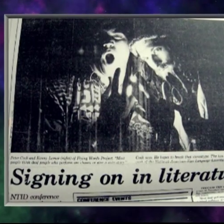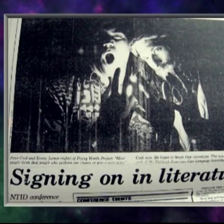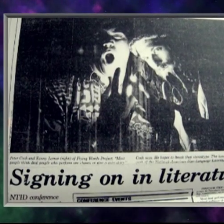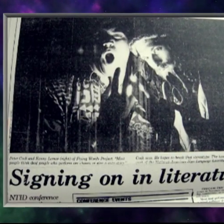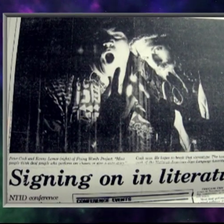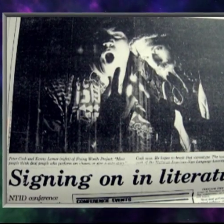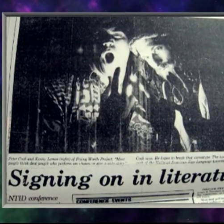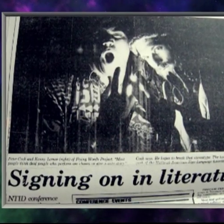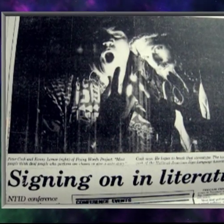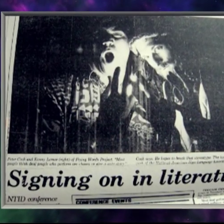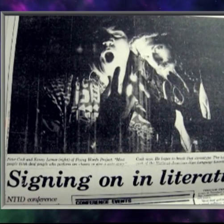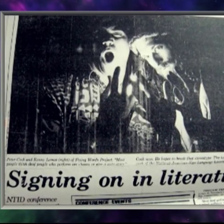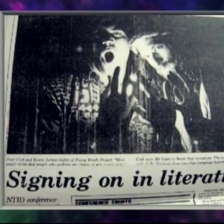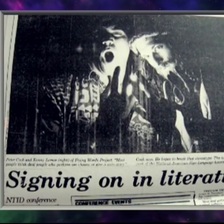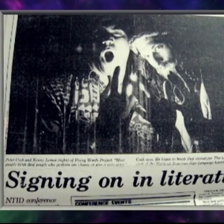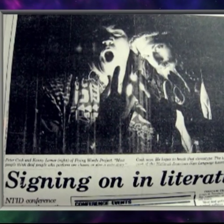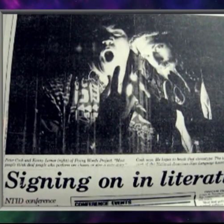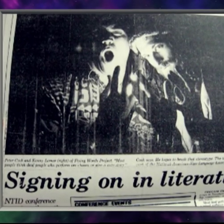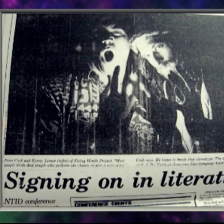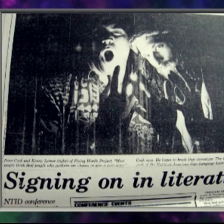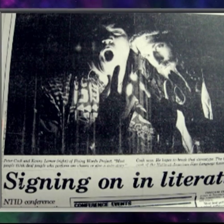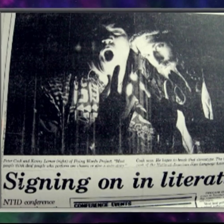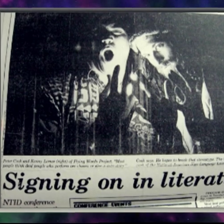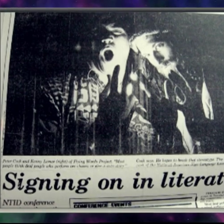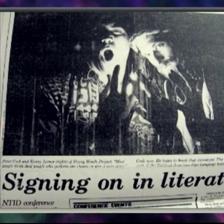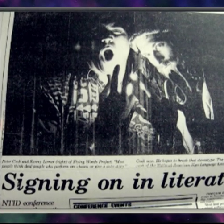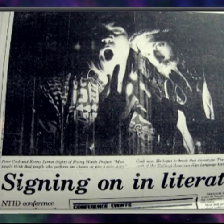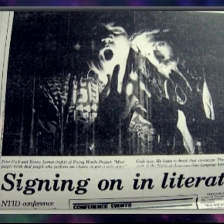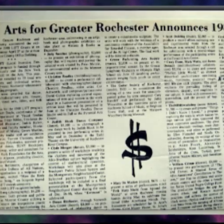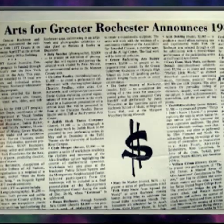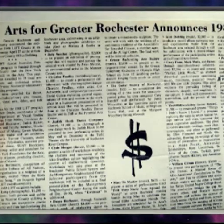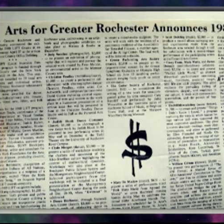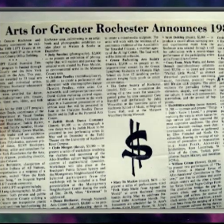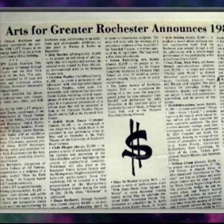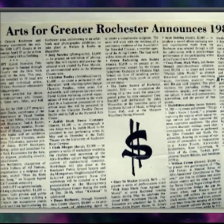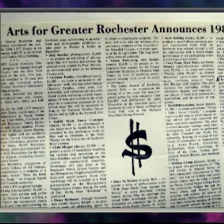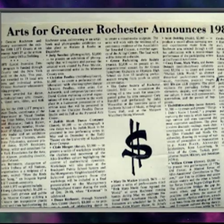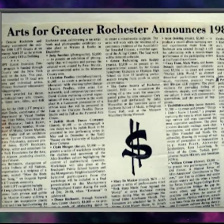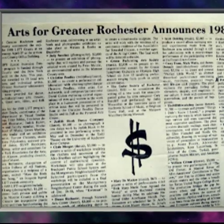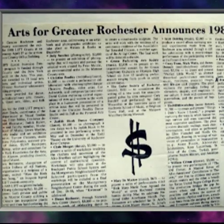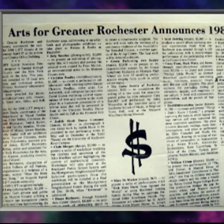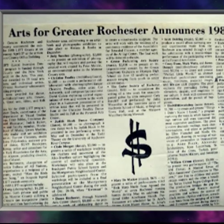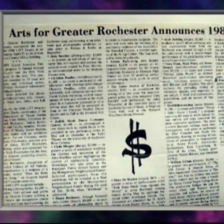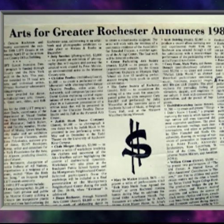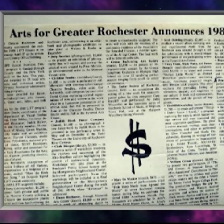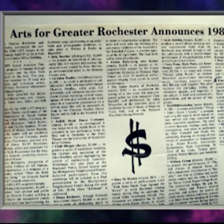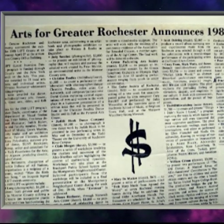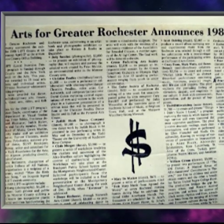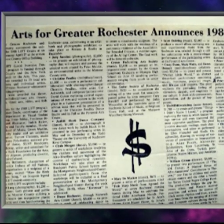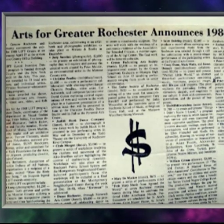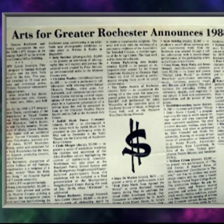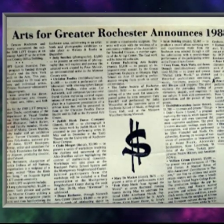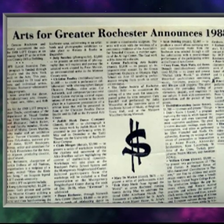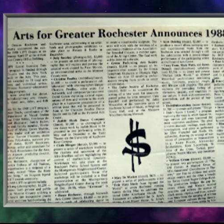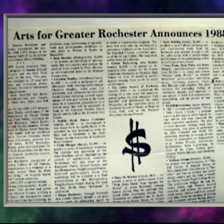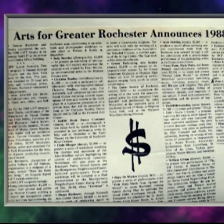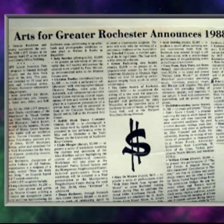People were starting to recognize that deaf poetry was really cool. It was called deaf poetry at the time, not ASL poetry.